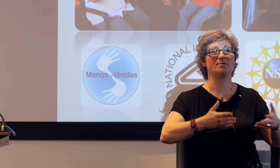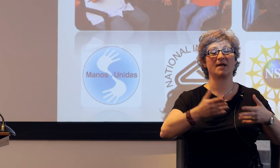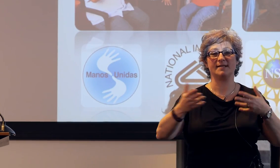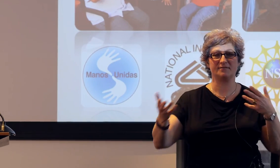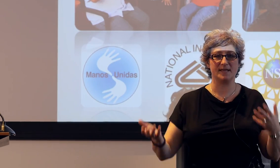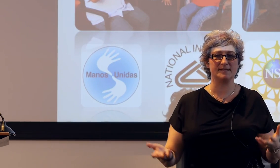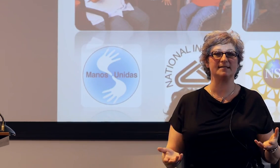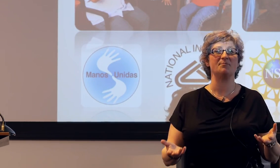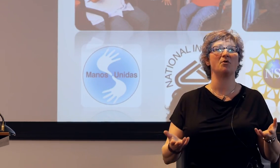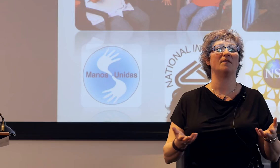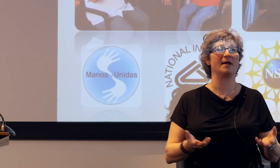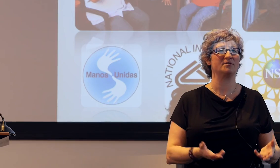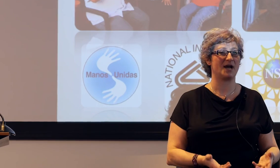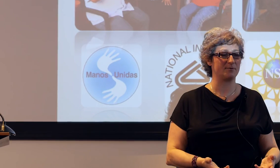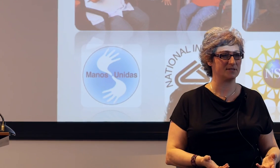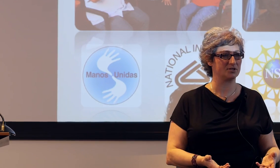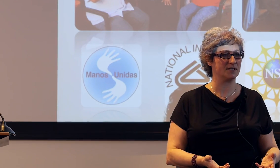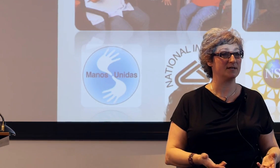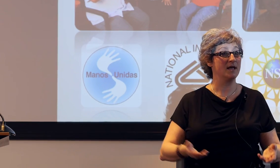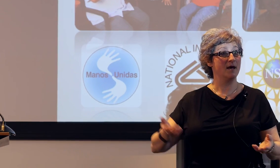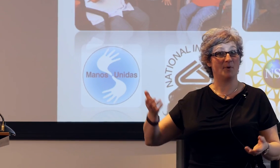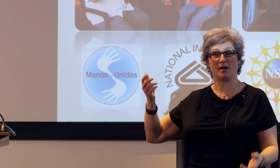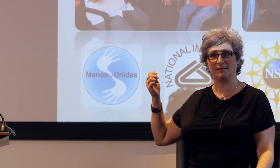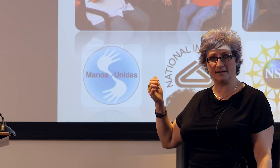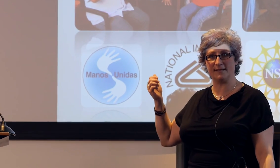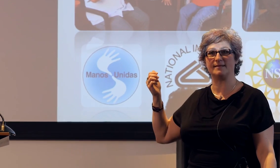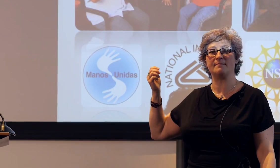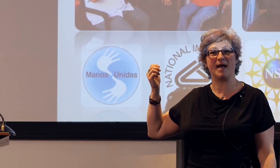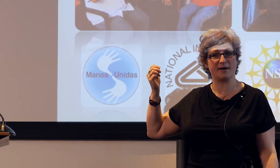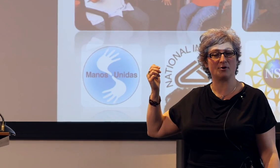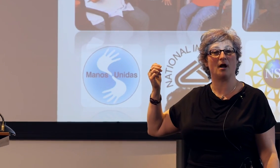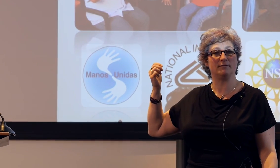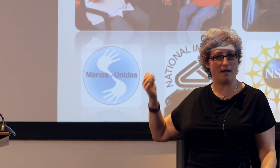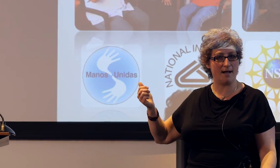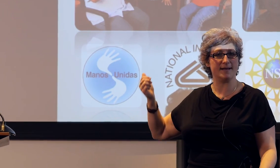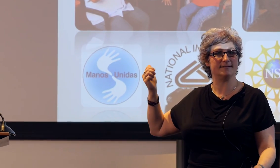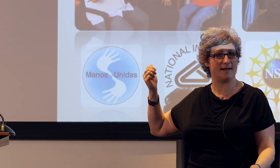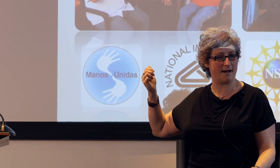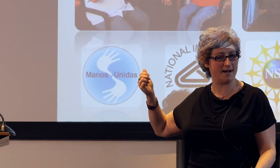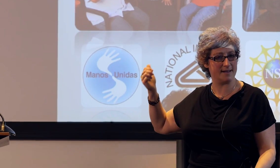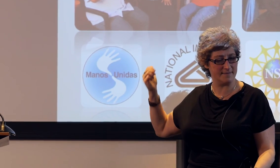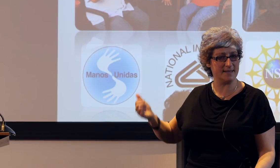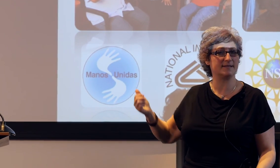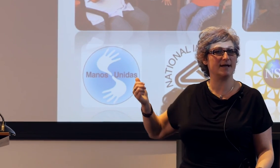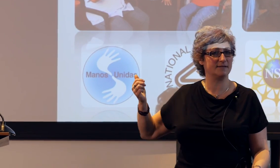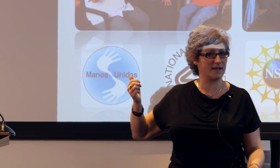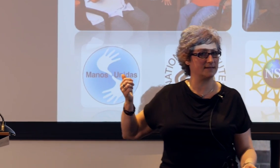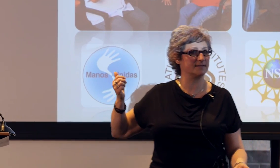those kinds of things in typical language acquisition, but clearly they matter a lot in these kinds of cases